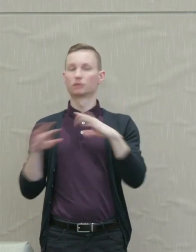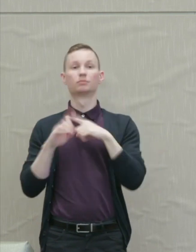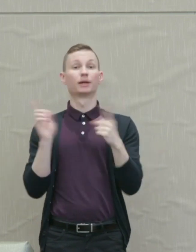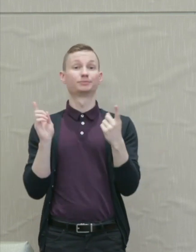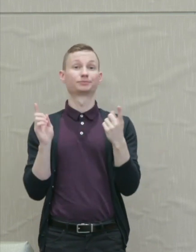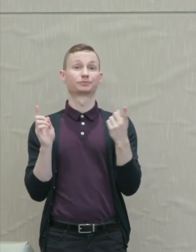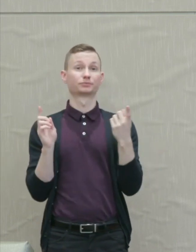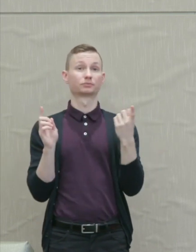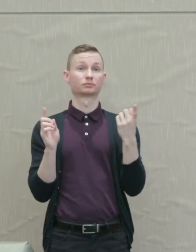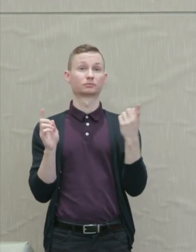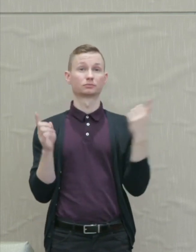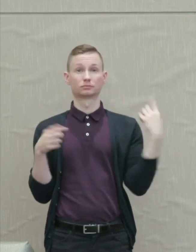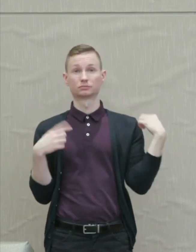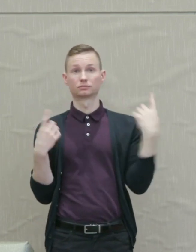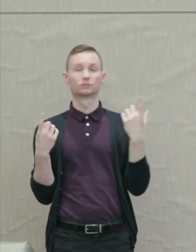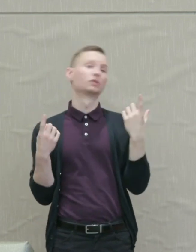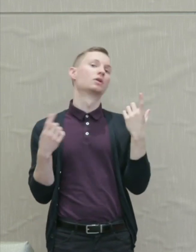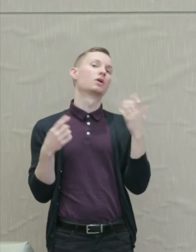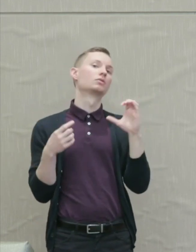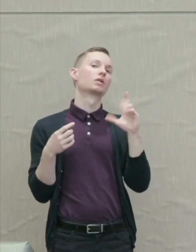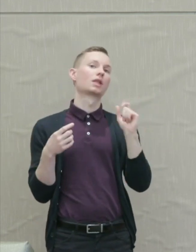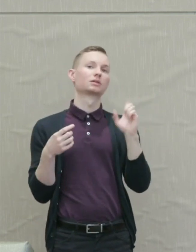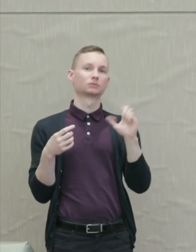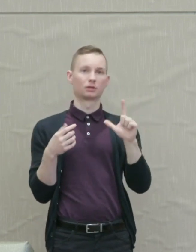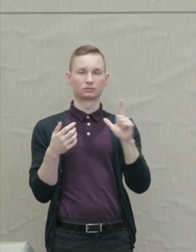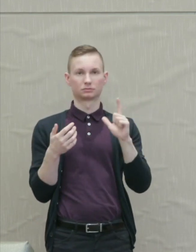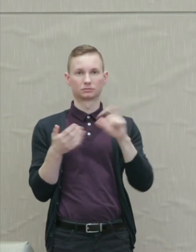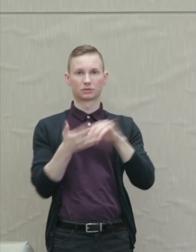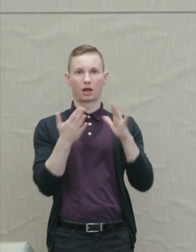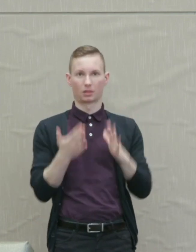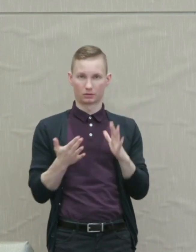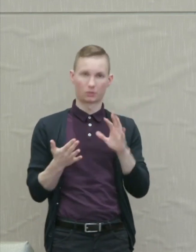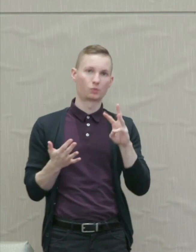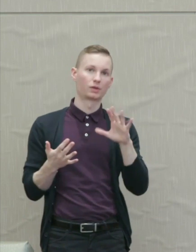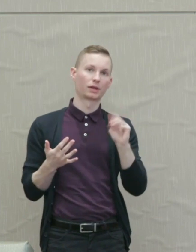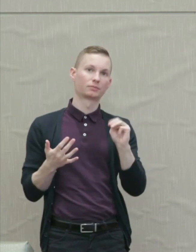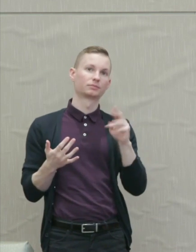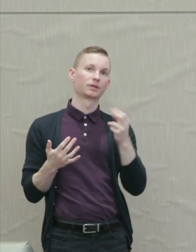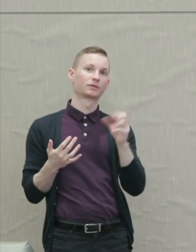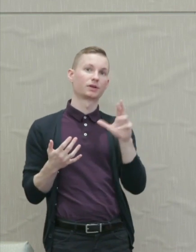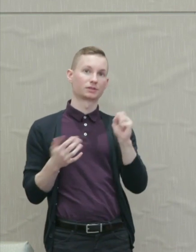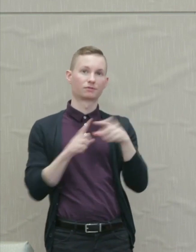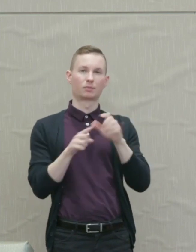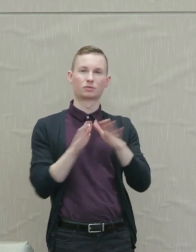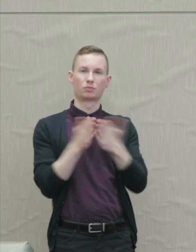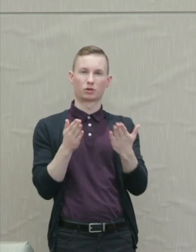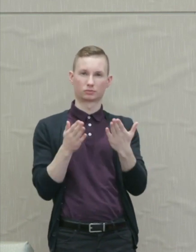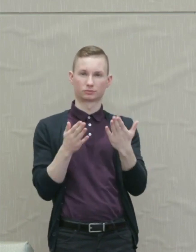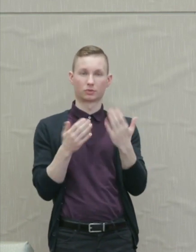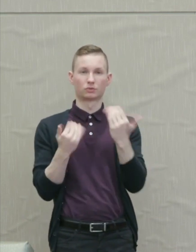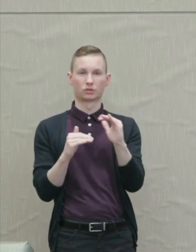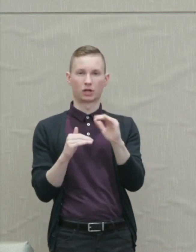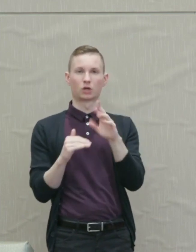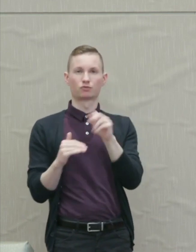scholar William Harris shows in a fine book called Restraining Rage, they did not embrace